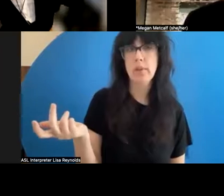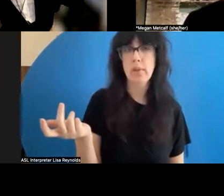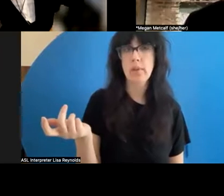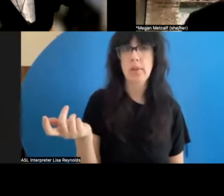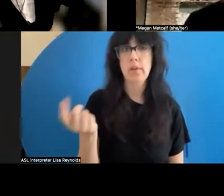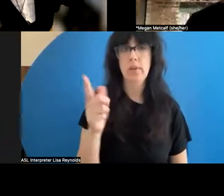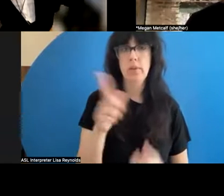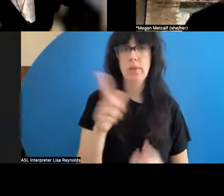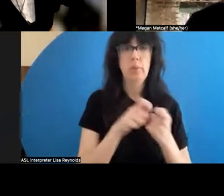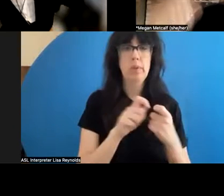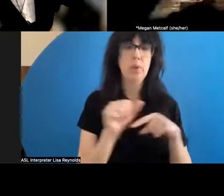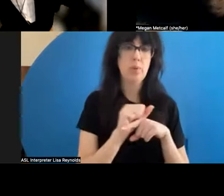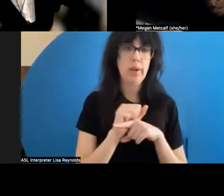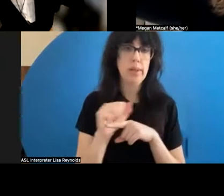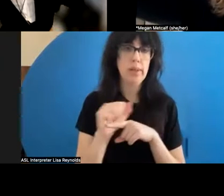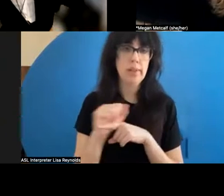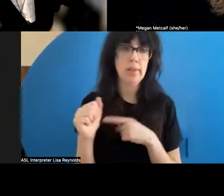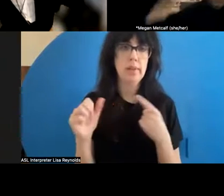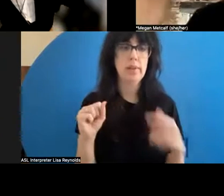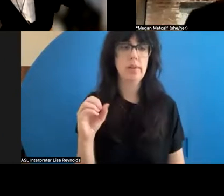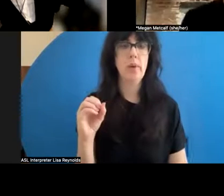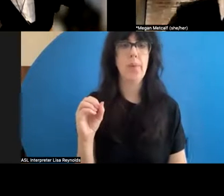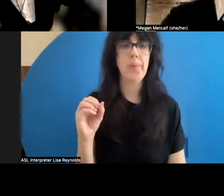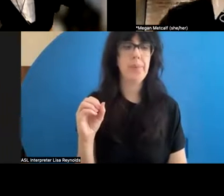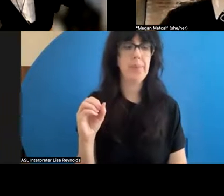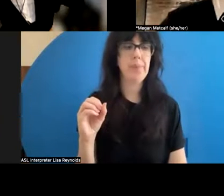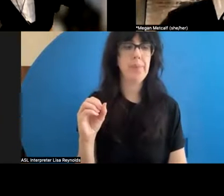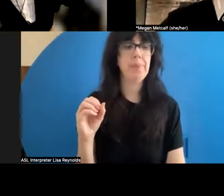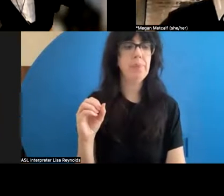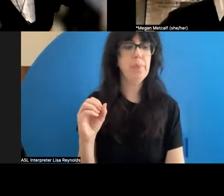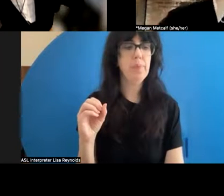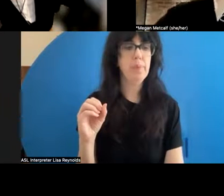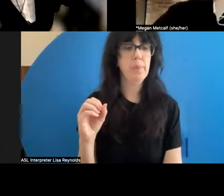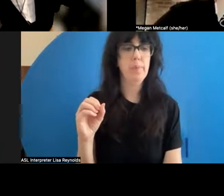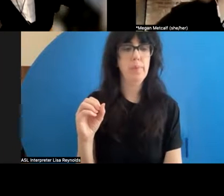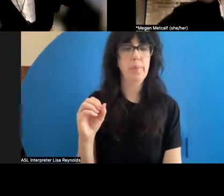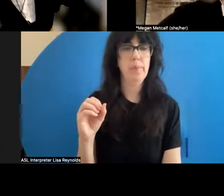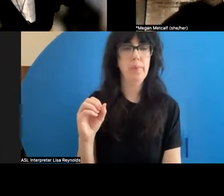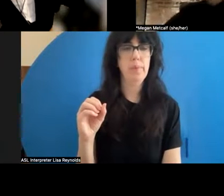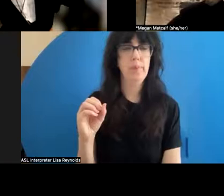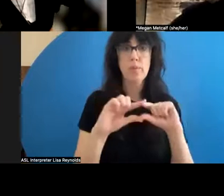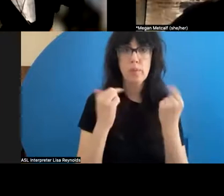in certain practices. So obviously like the group associated with the Jetson dance theater